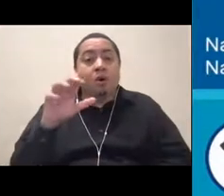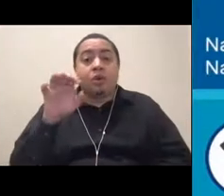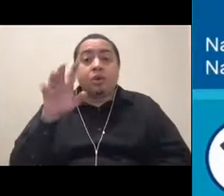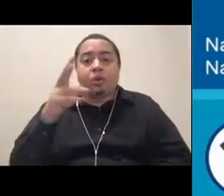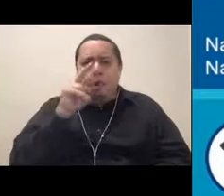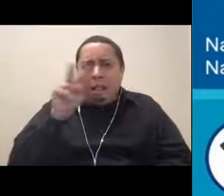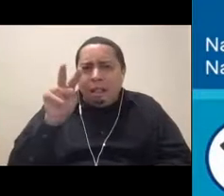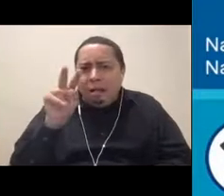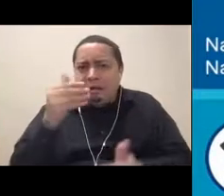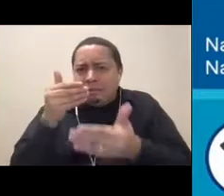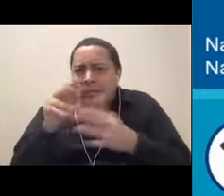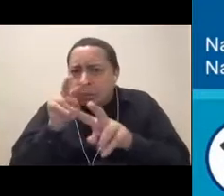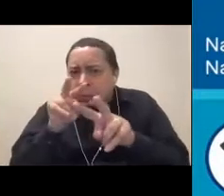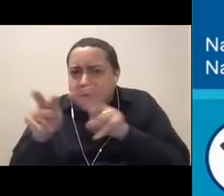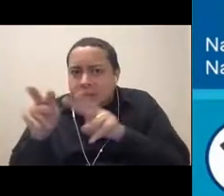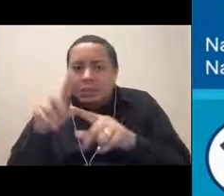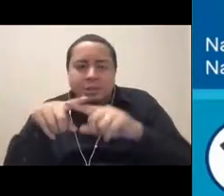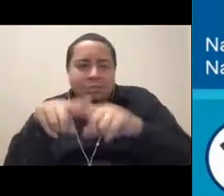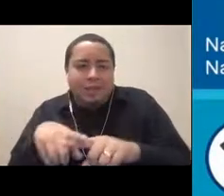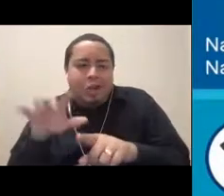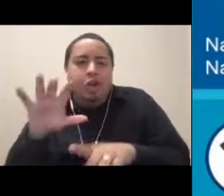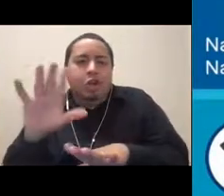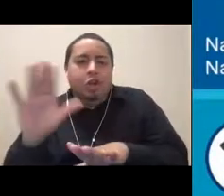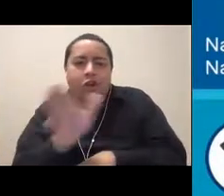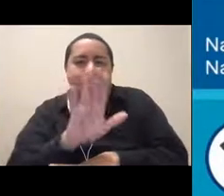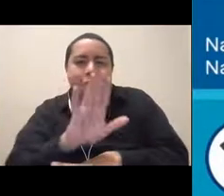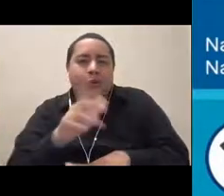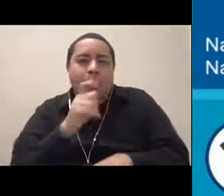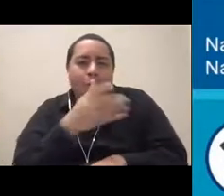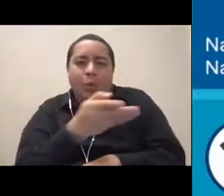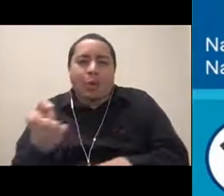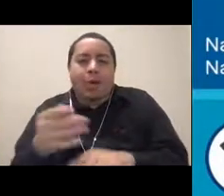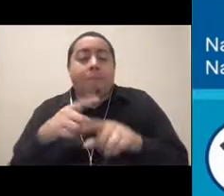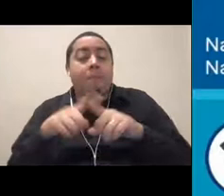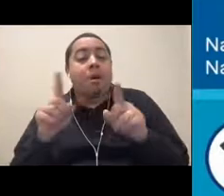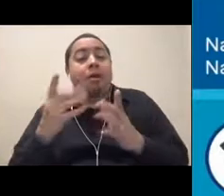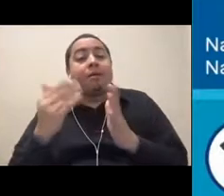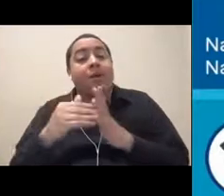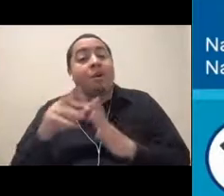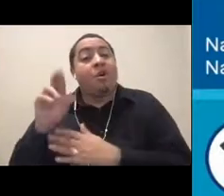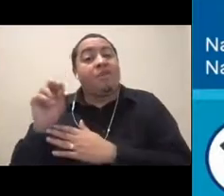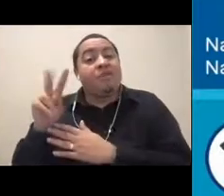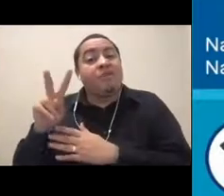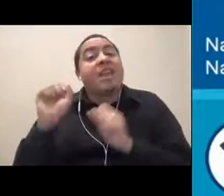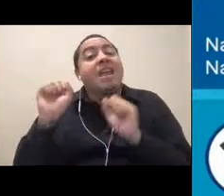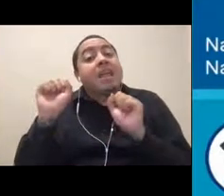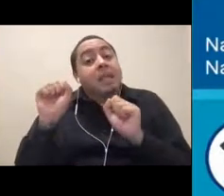depending on who you are. And so it's important to remember that ROVs could be altering the behavior